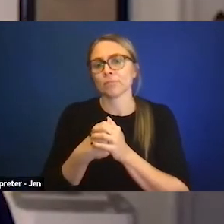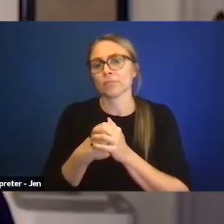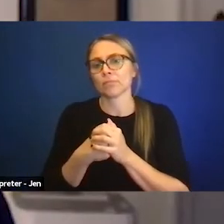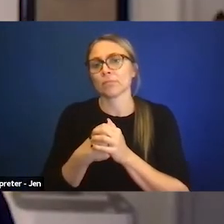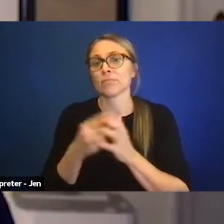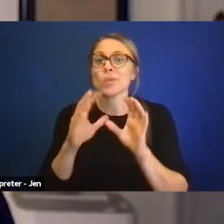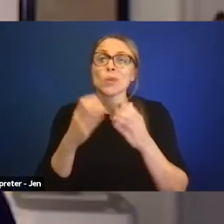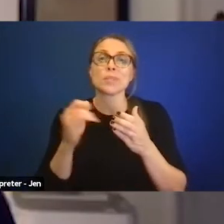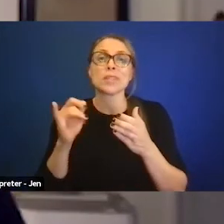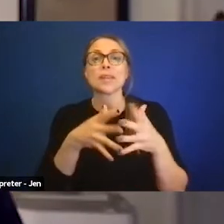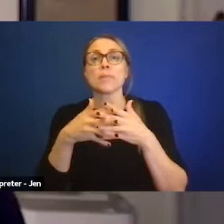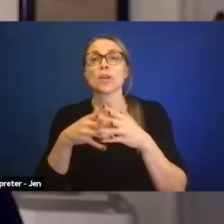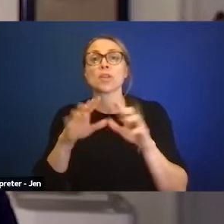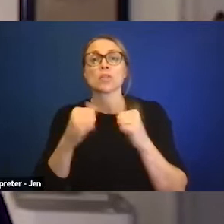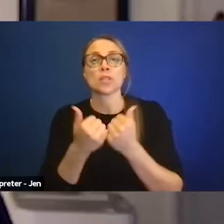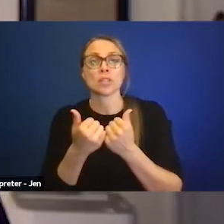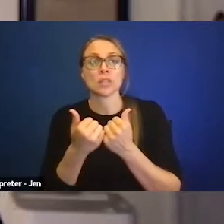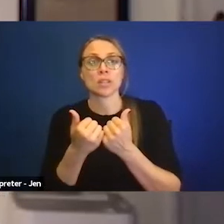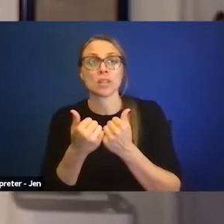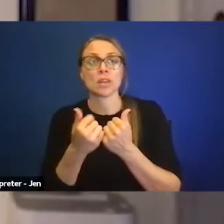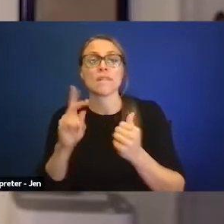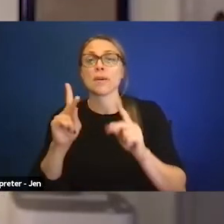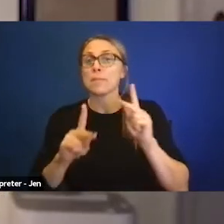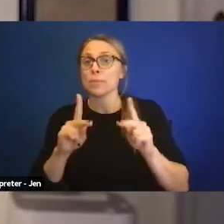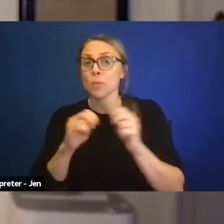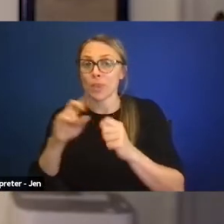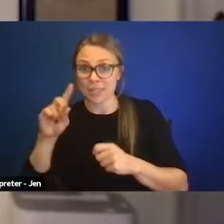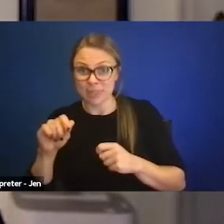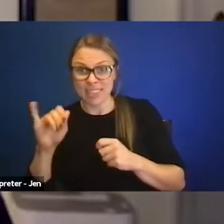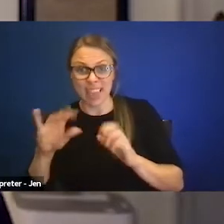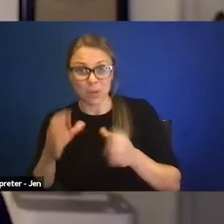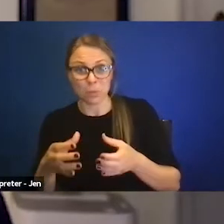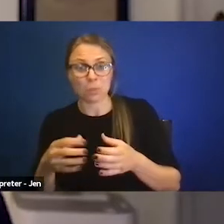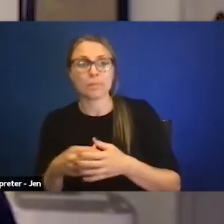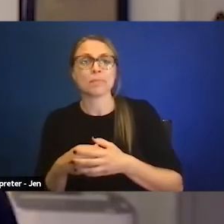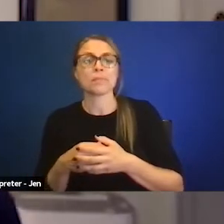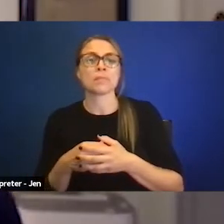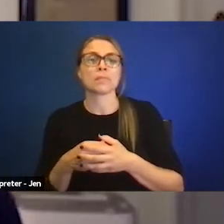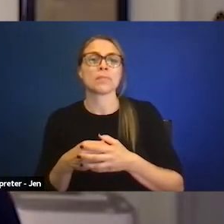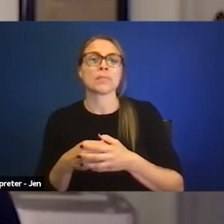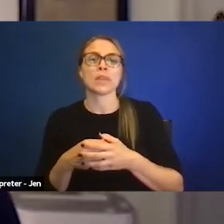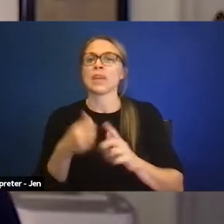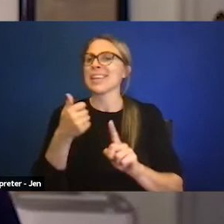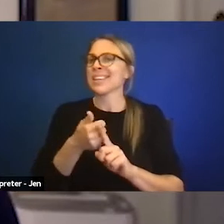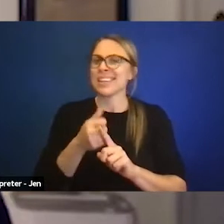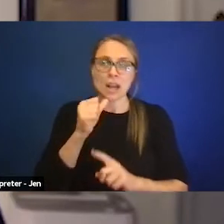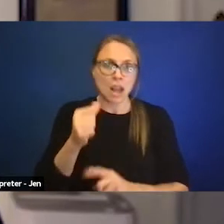like the American Association of People with Disabilities, which is not a membership organization